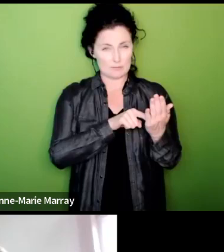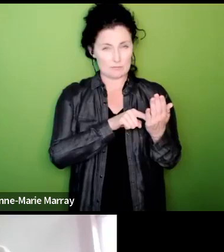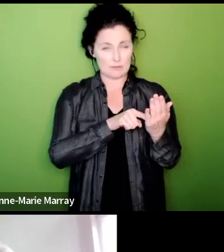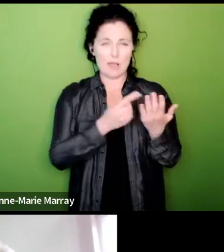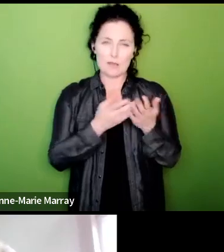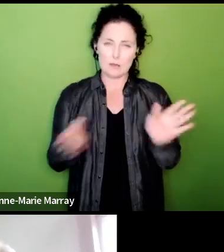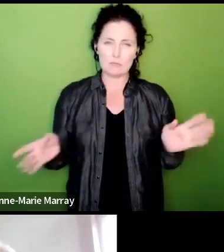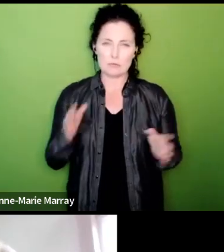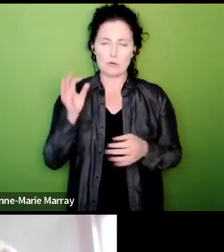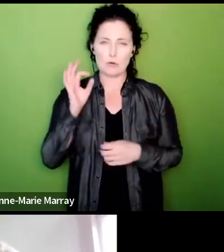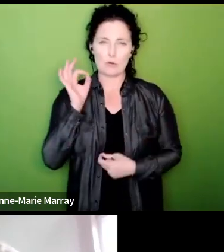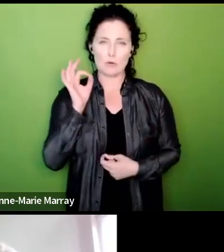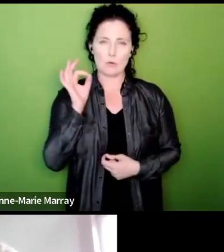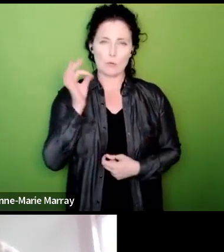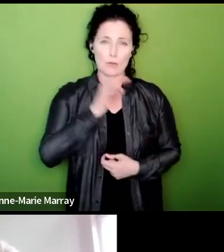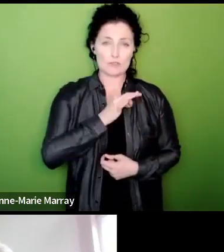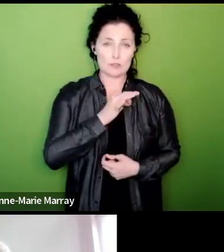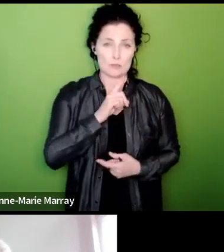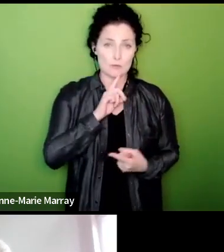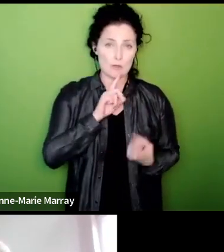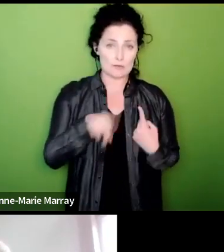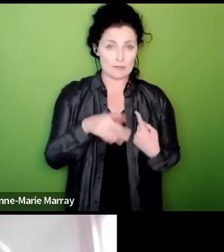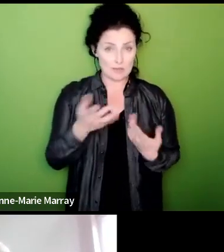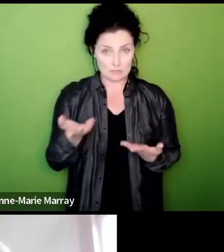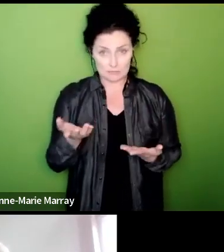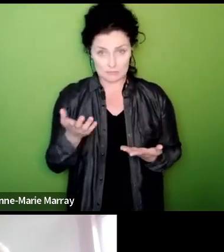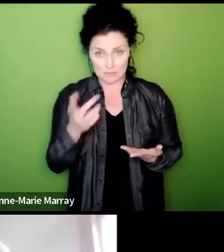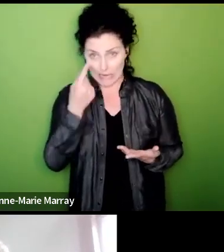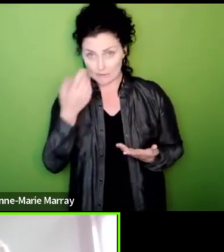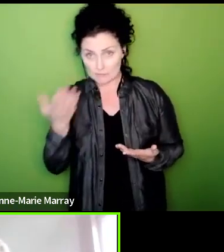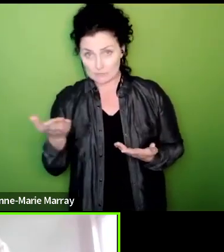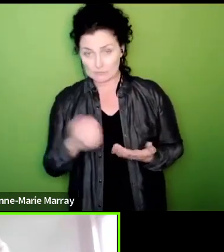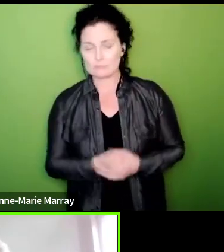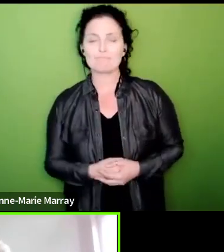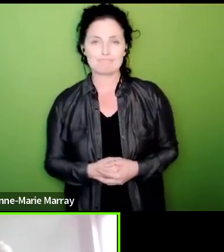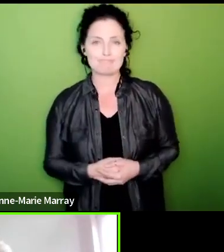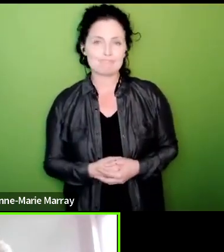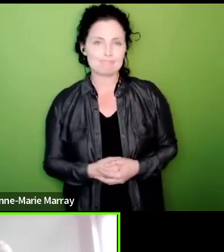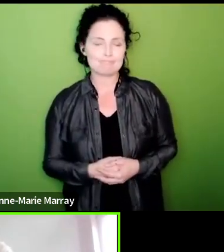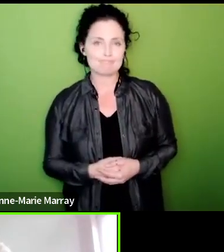to try and answer but I don't know if you want to respond to that Mark yes John the the claim